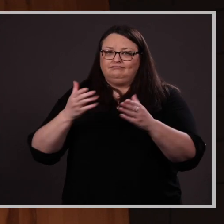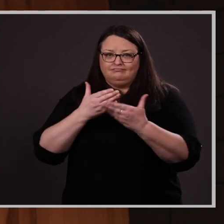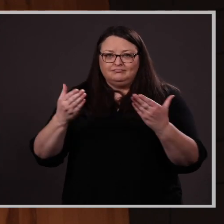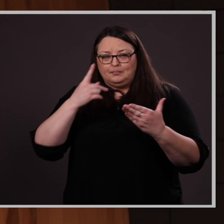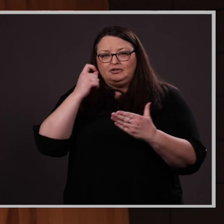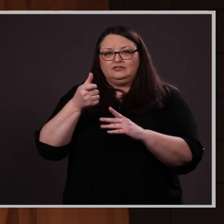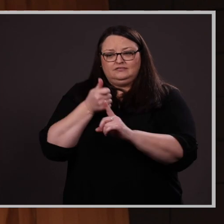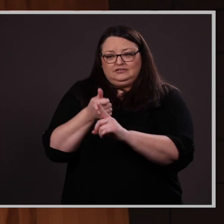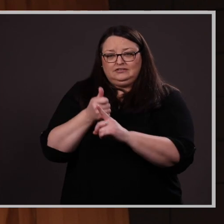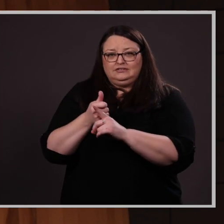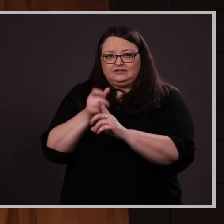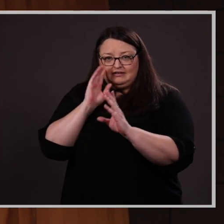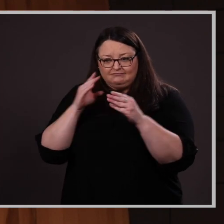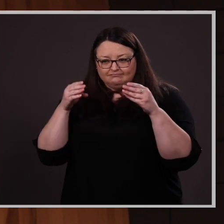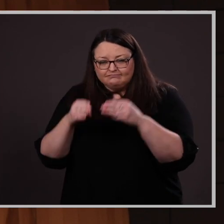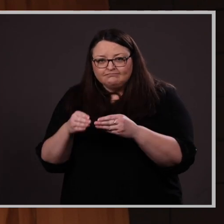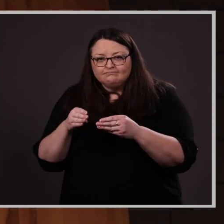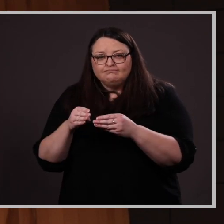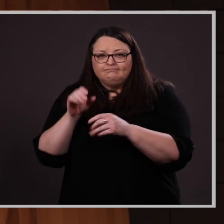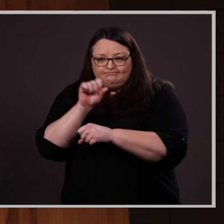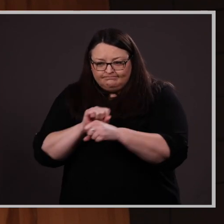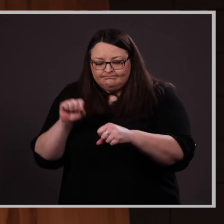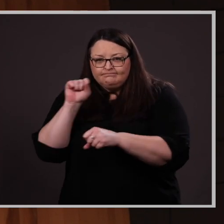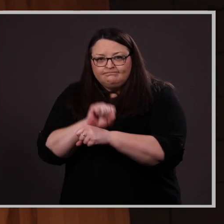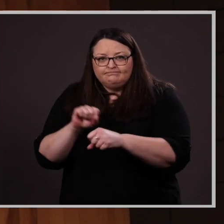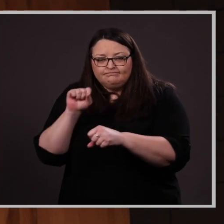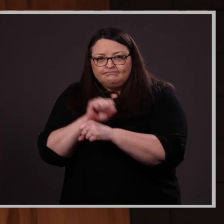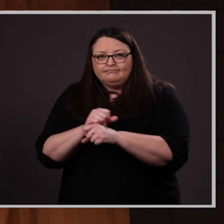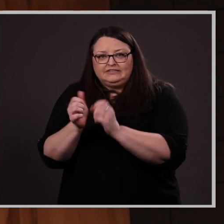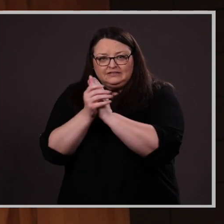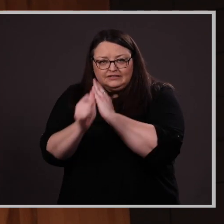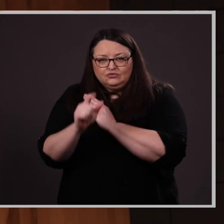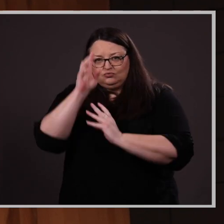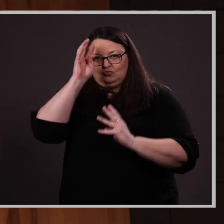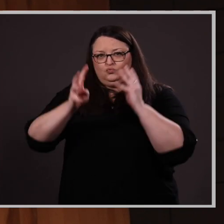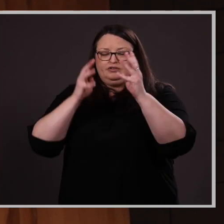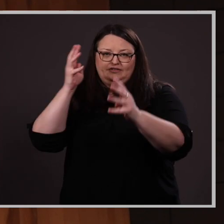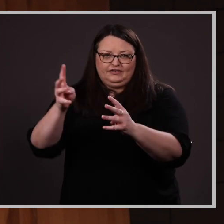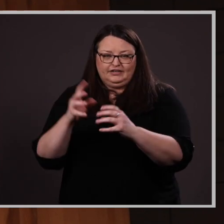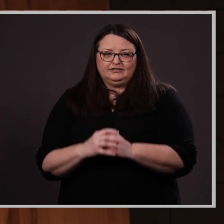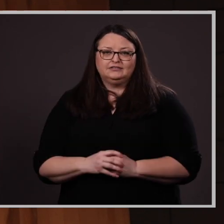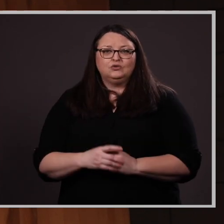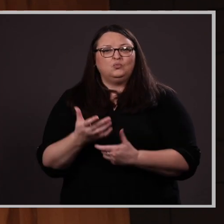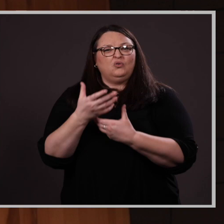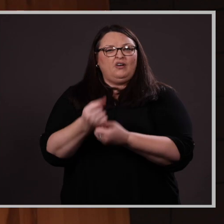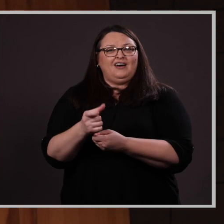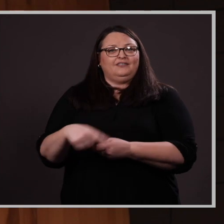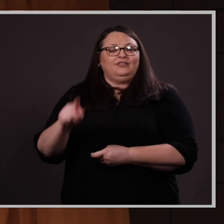diligence, skills, and creativity. We are confident that they will continue to push